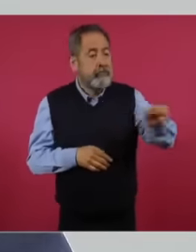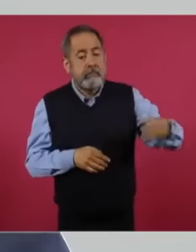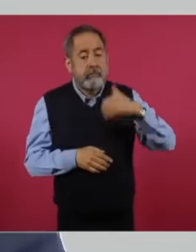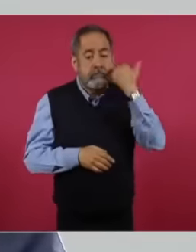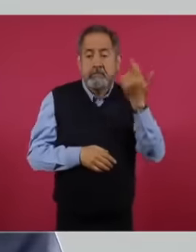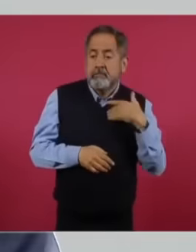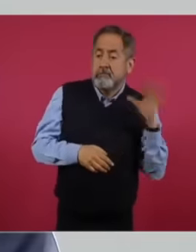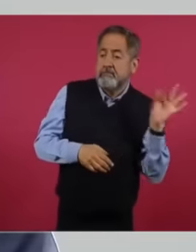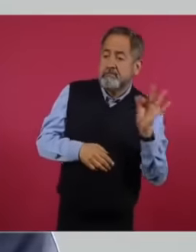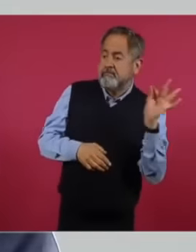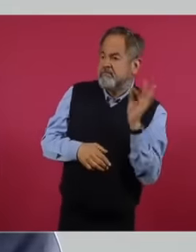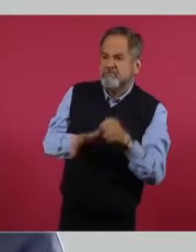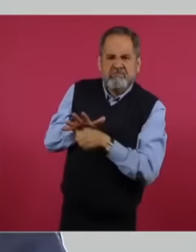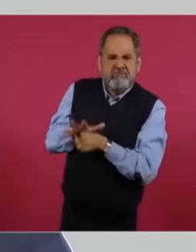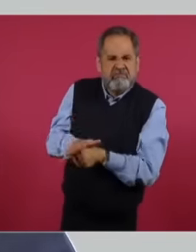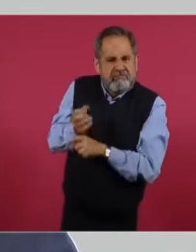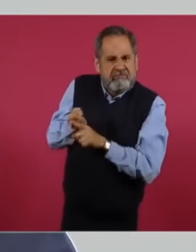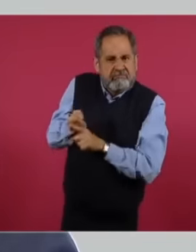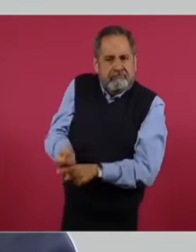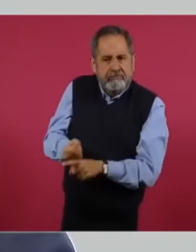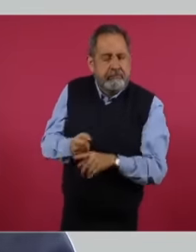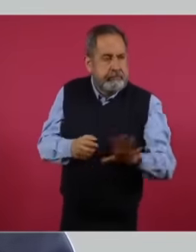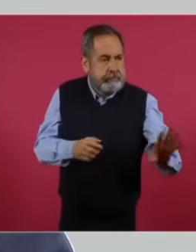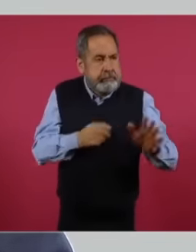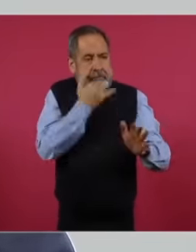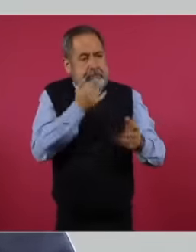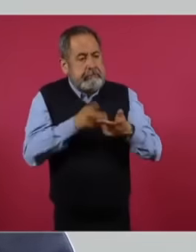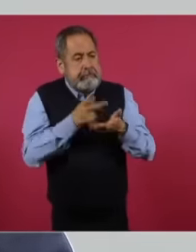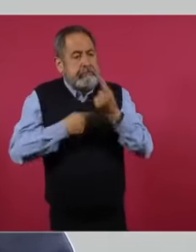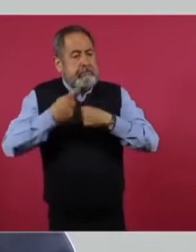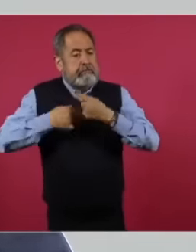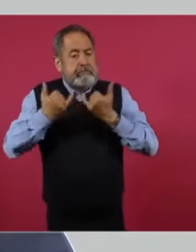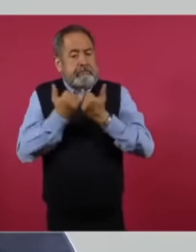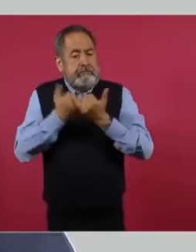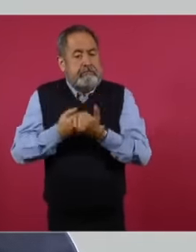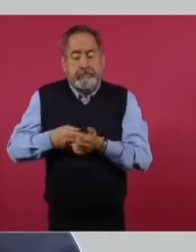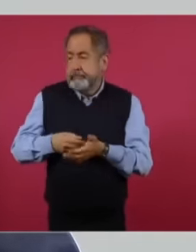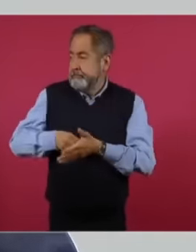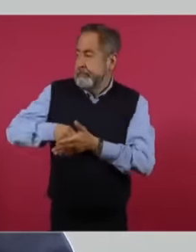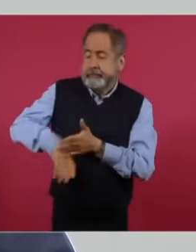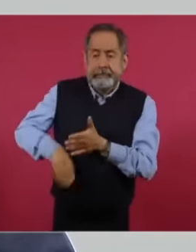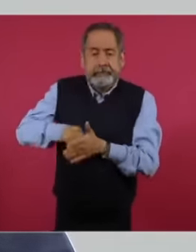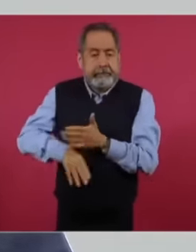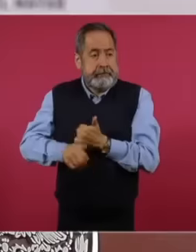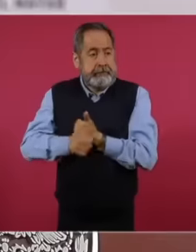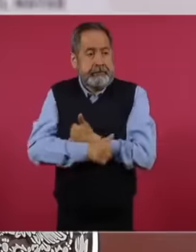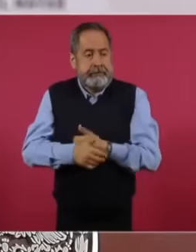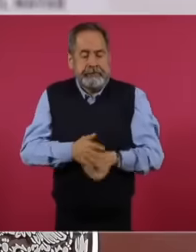our institution to return to old practices of omission or even favoritism,